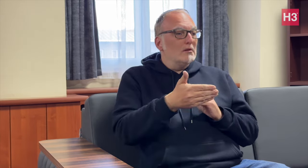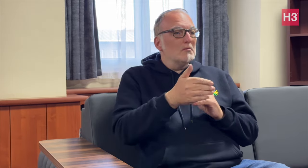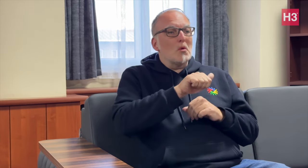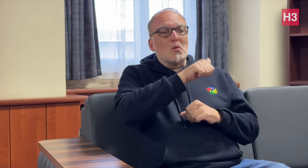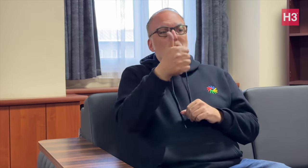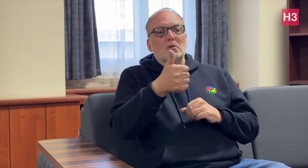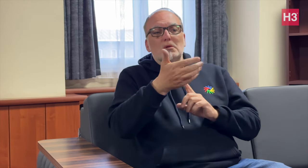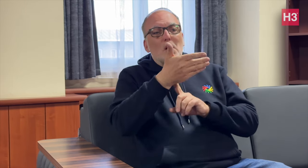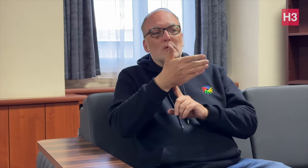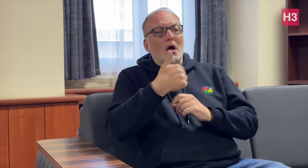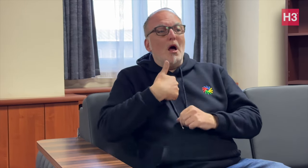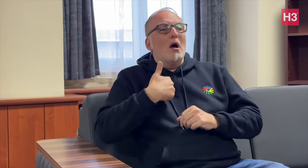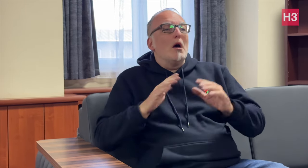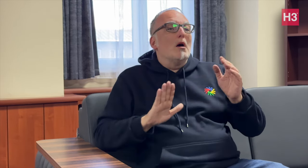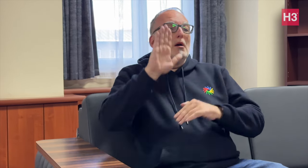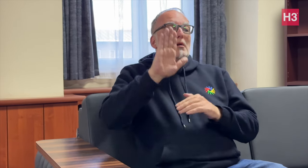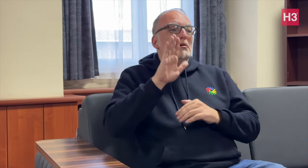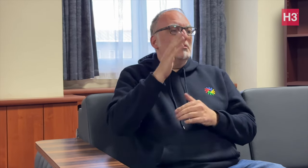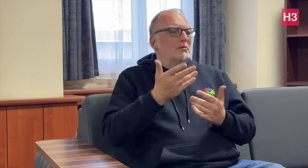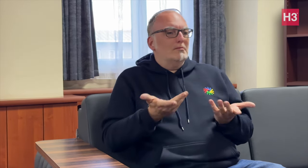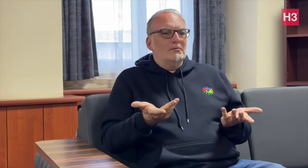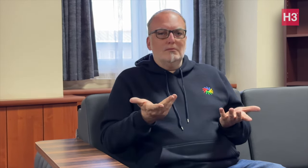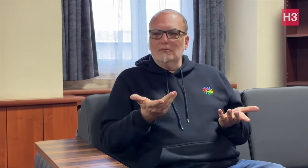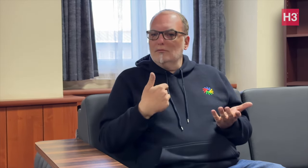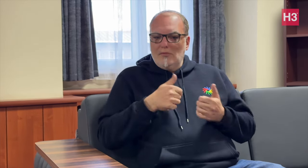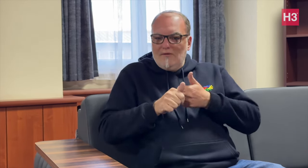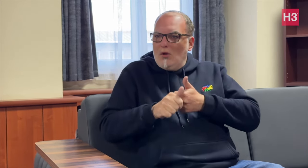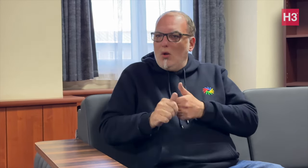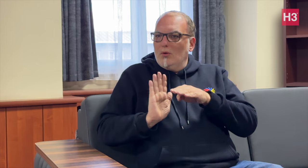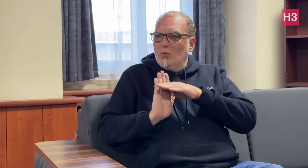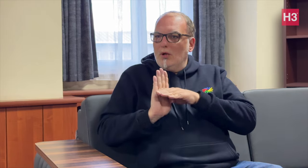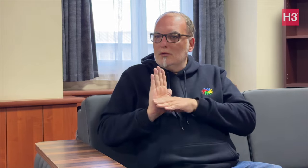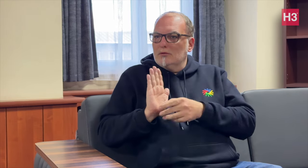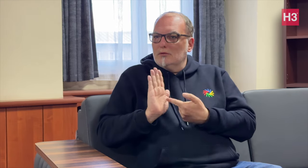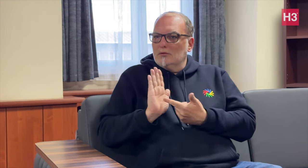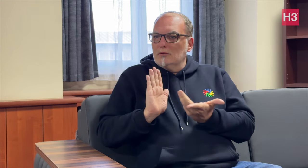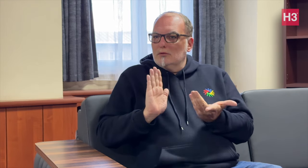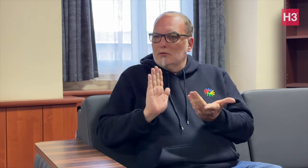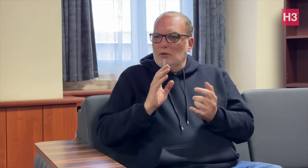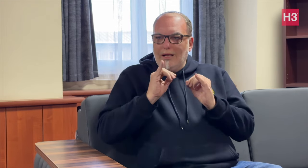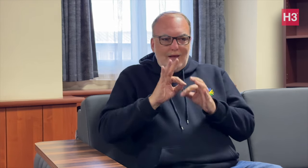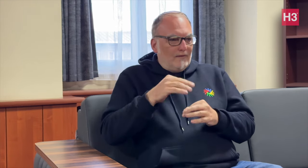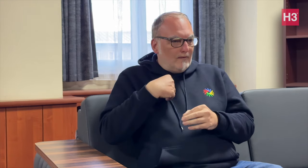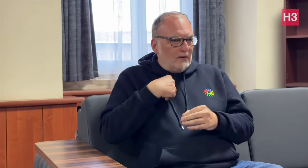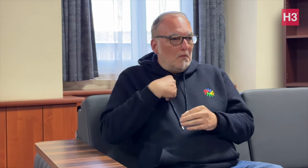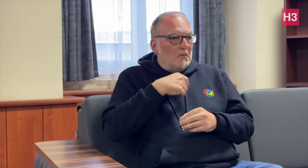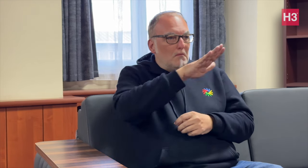it's already beyond the date, we can't just allow it, we have to follow the regulations. If we are lax and allow to accept them beyond the